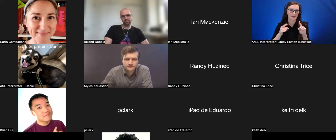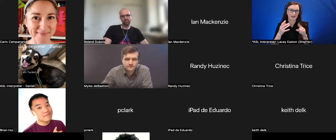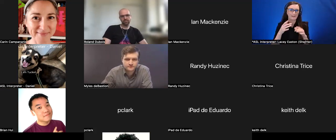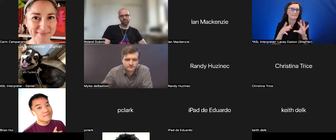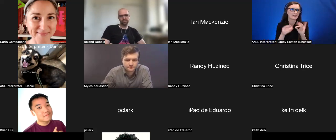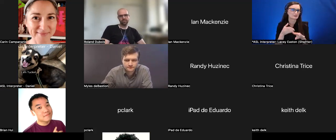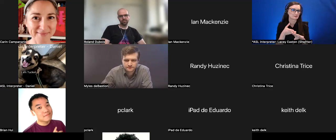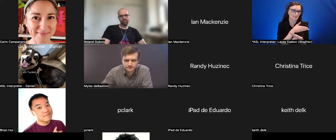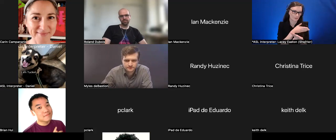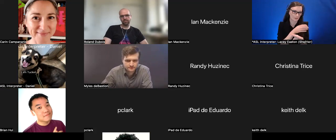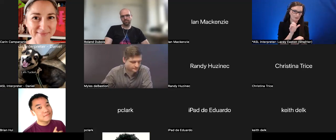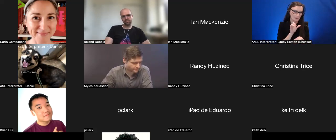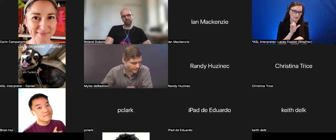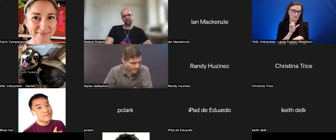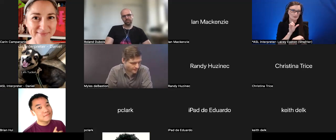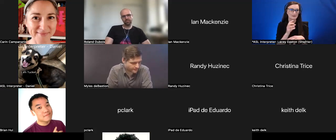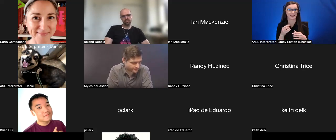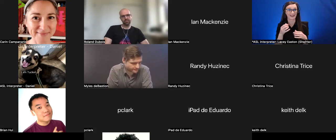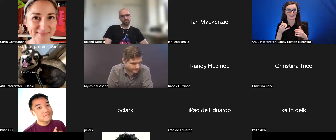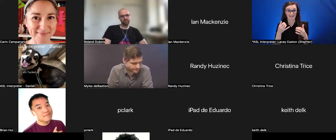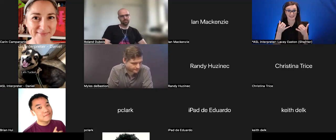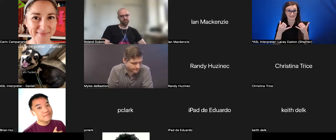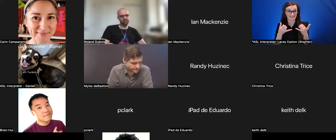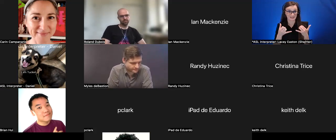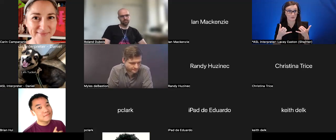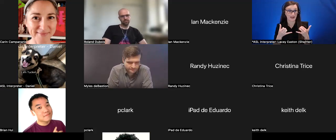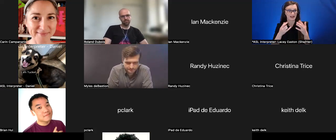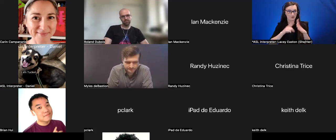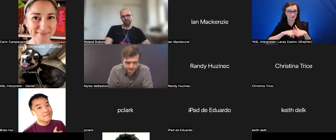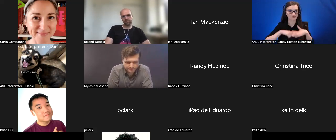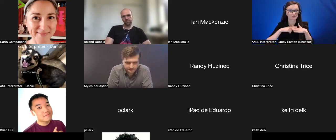this has spurred new conversations to be had, about how we can do better for the next year and